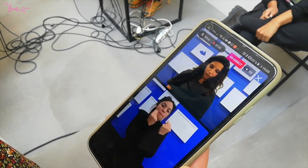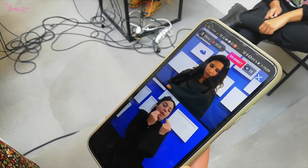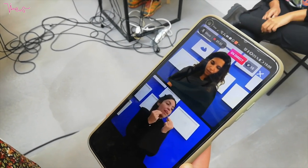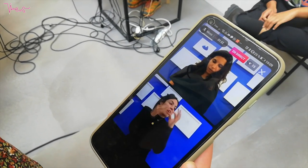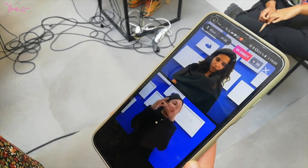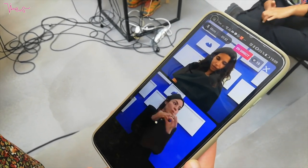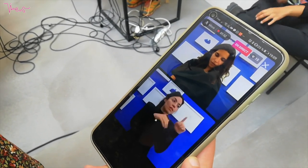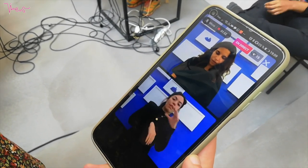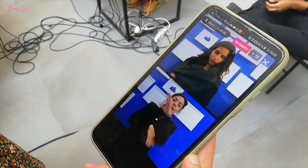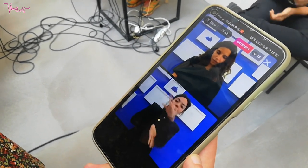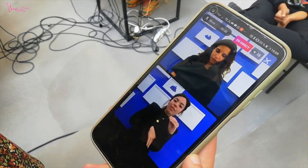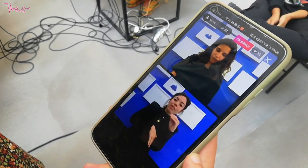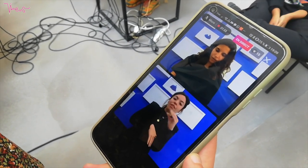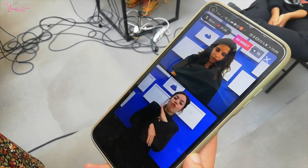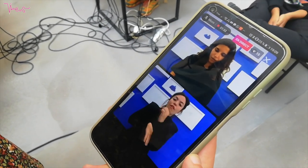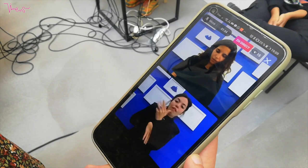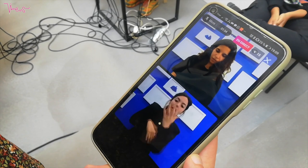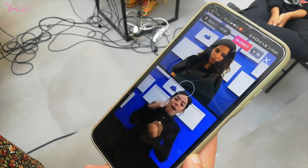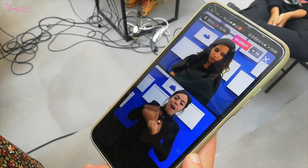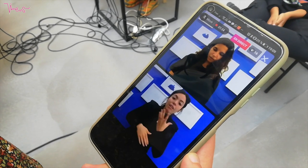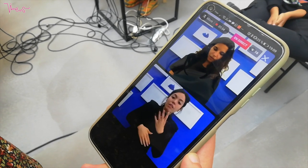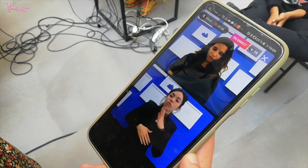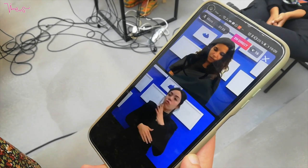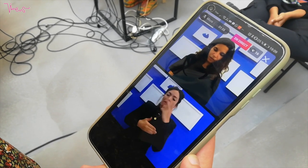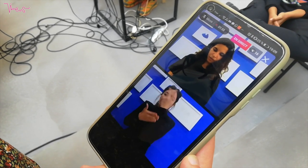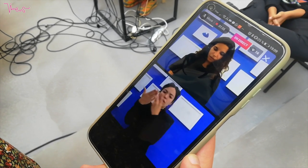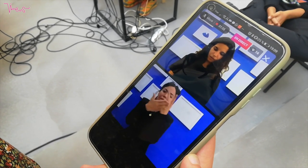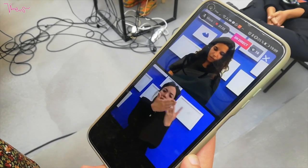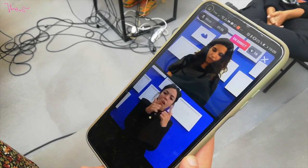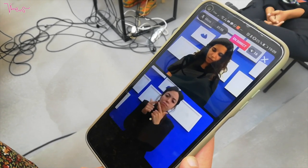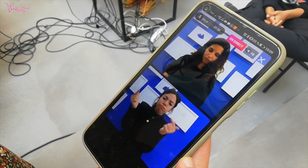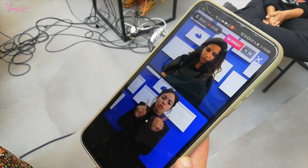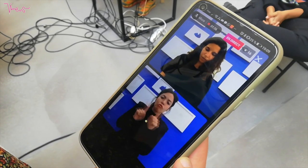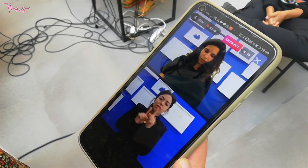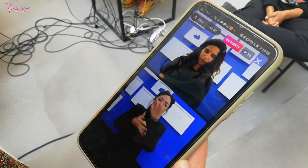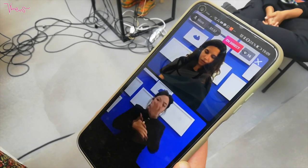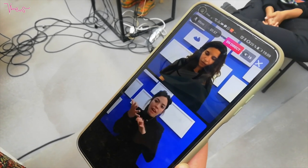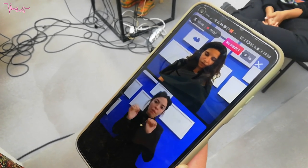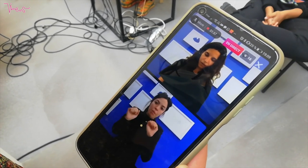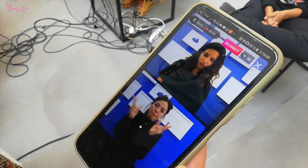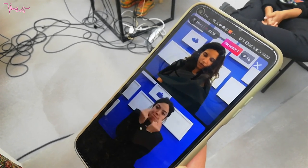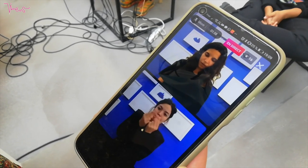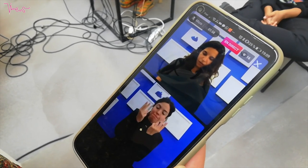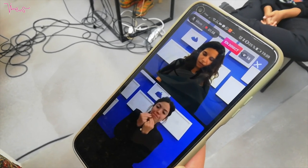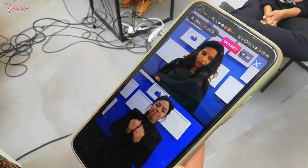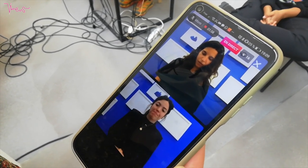And it allows you to have Eve who can manage the way she signs in front of the screen. And me, the way I can manage in front of my screen. (Person from Kadist) That gives you more space?